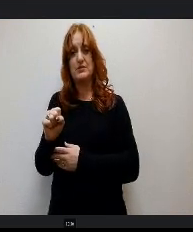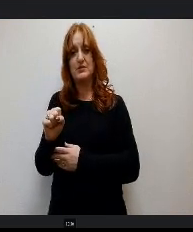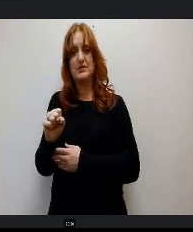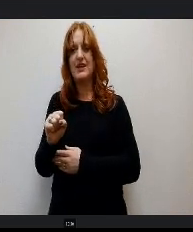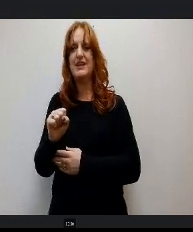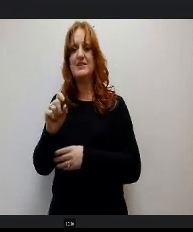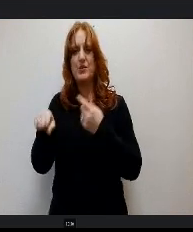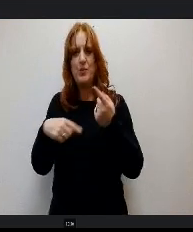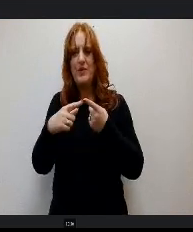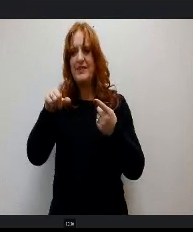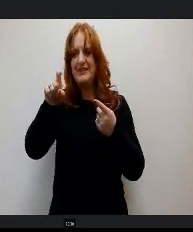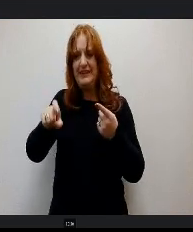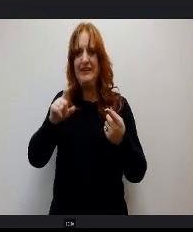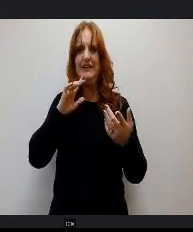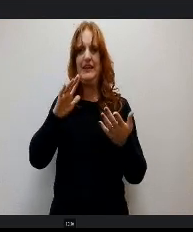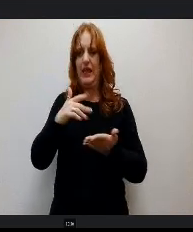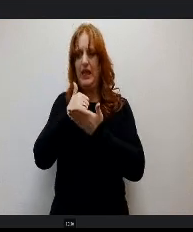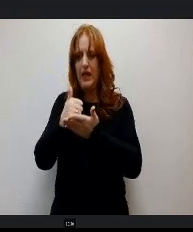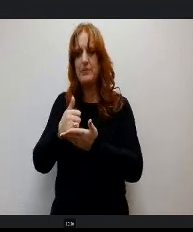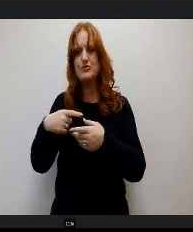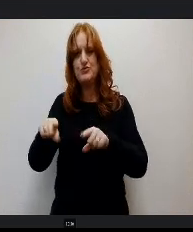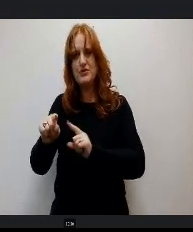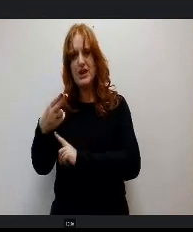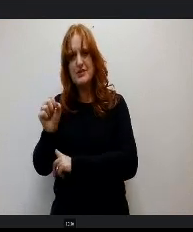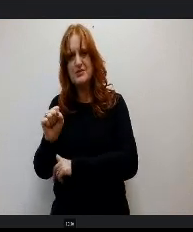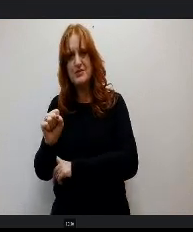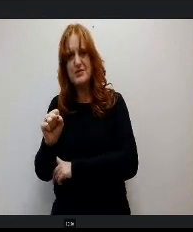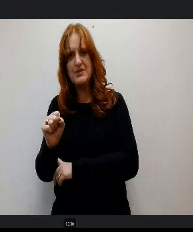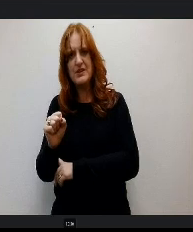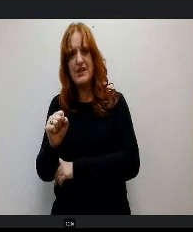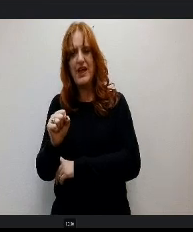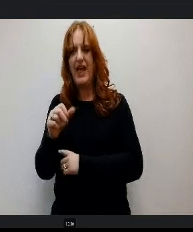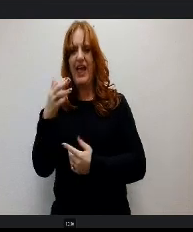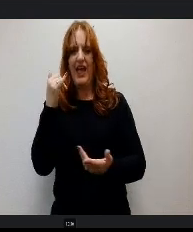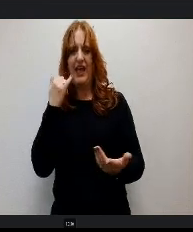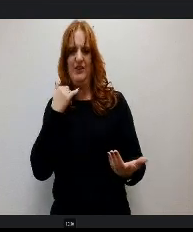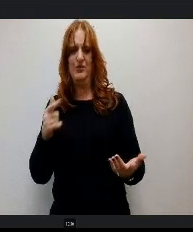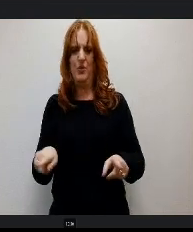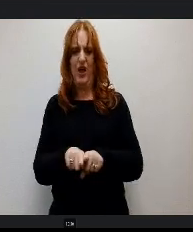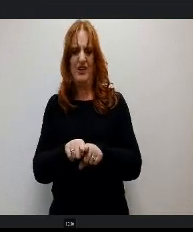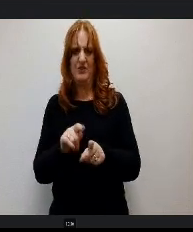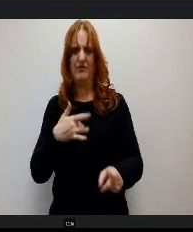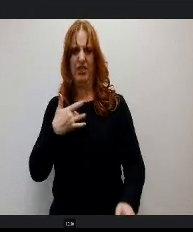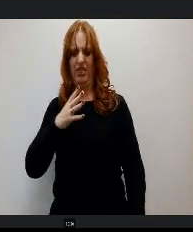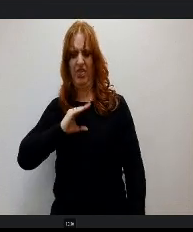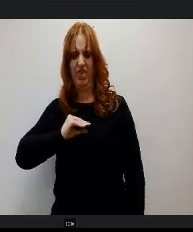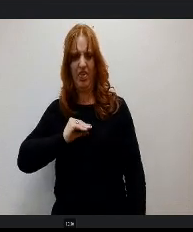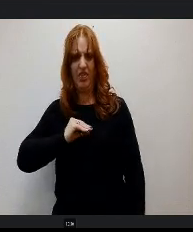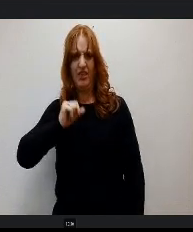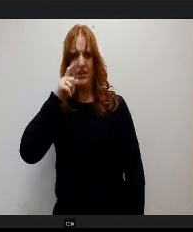help for and when it is not given at least to a great deal of self hatred, because most people see dyslexia as just a fancy name